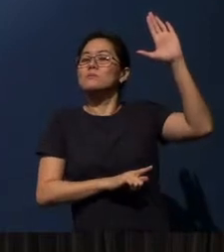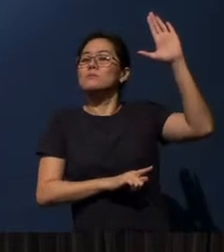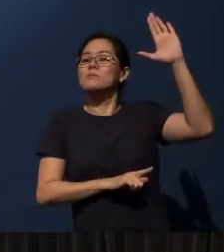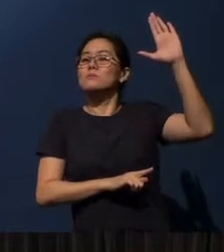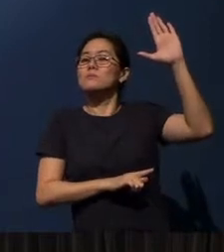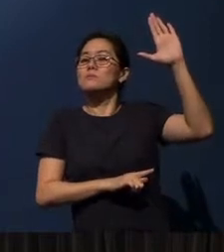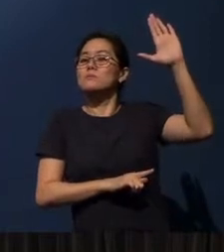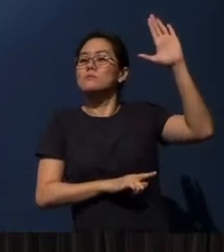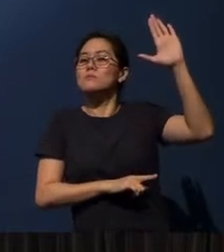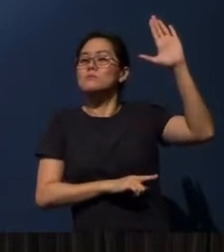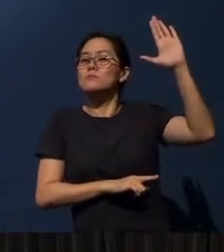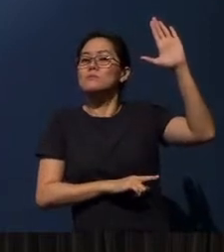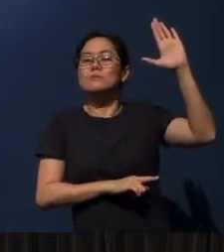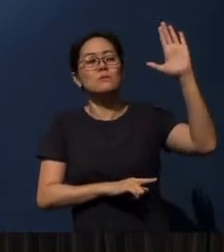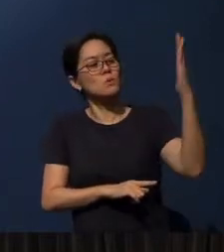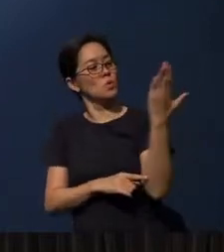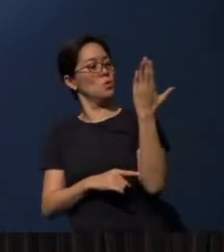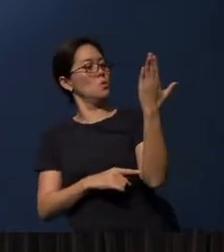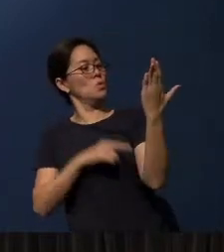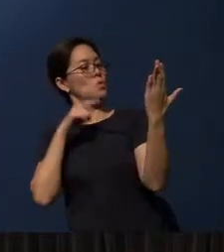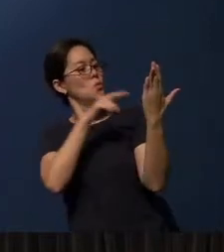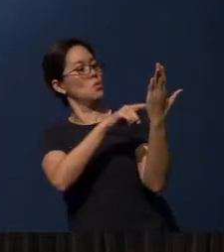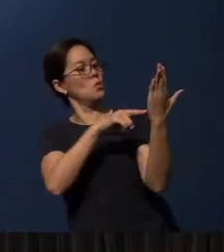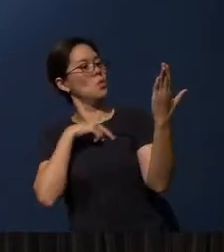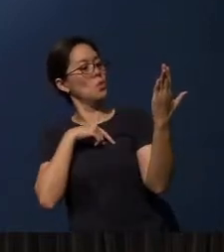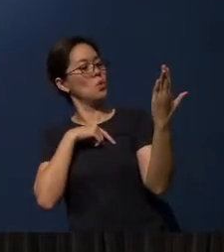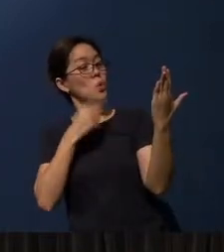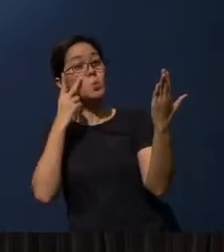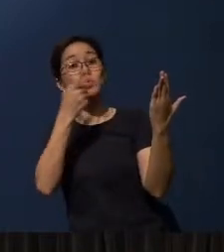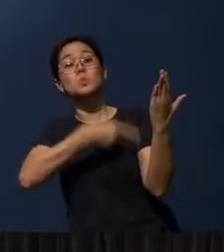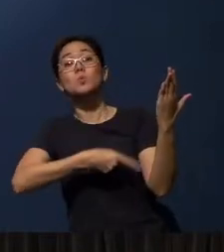And look into the palm of your left hand right now. What do you see?